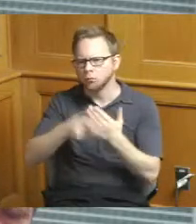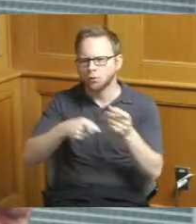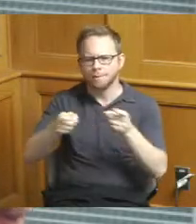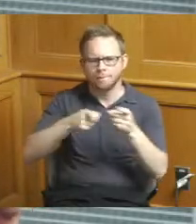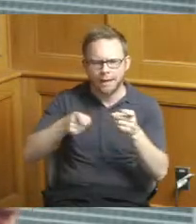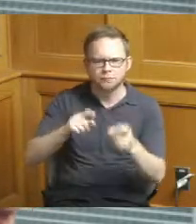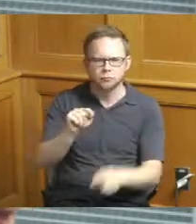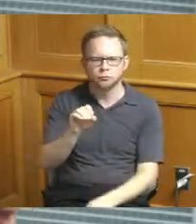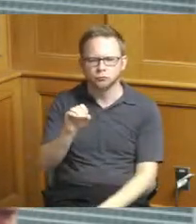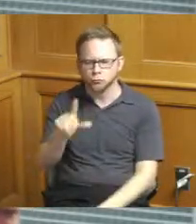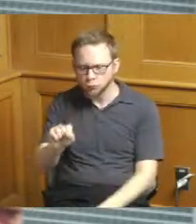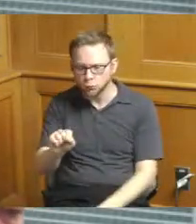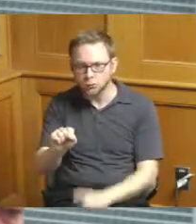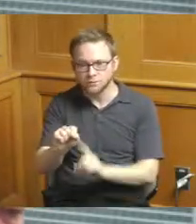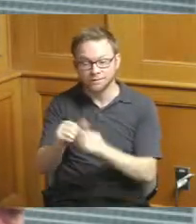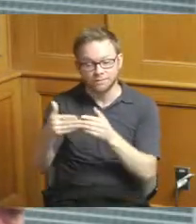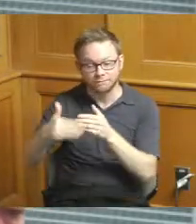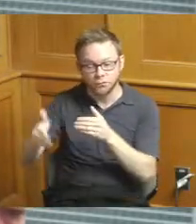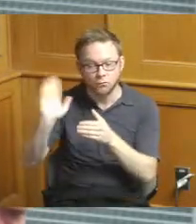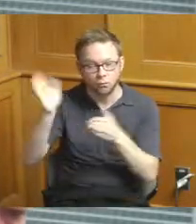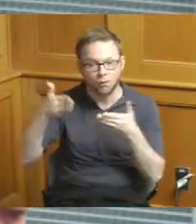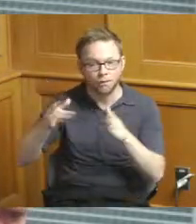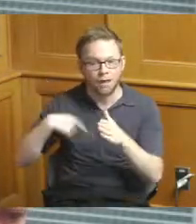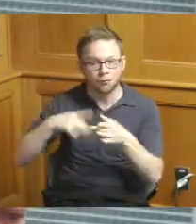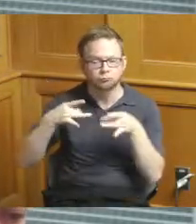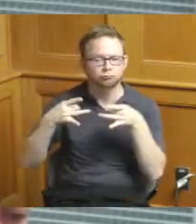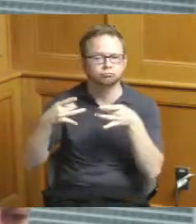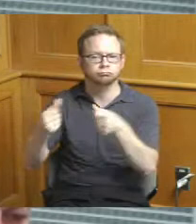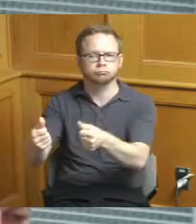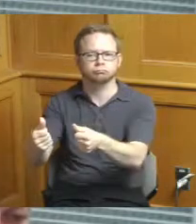that will allow people to be efficient in the execution of the work assuming we've got the right